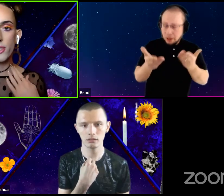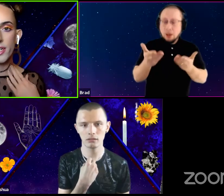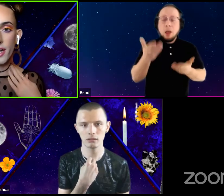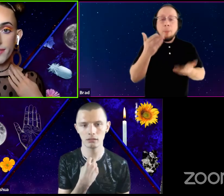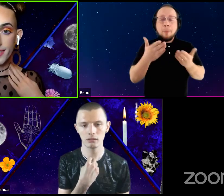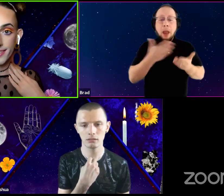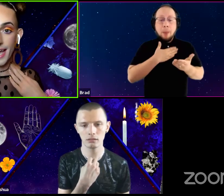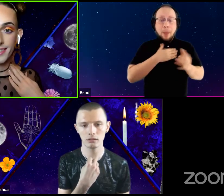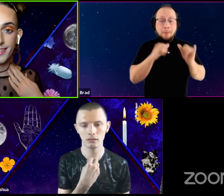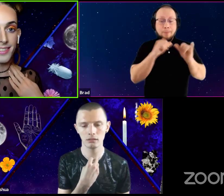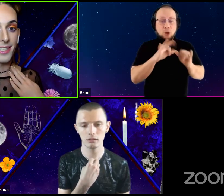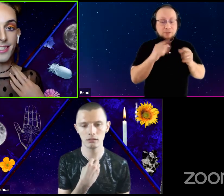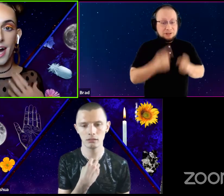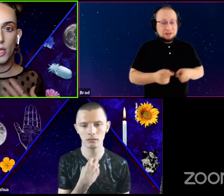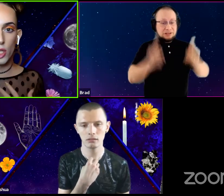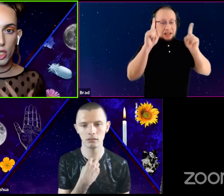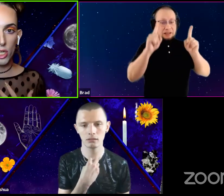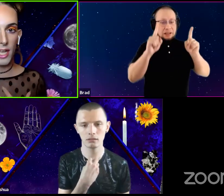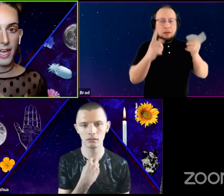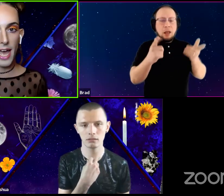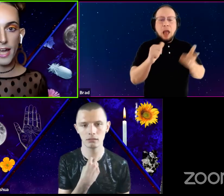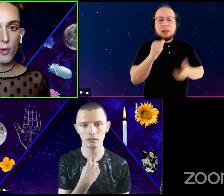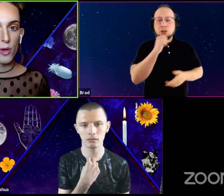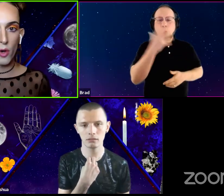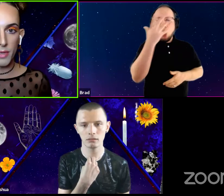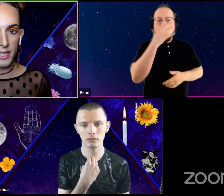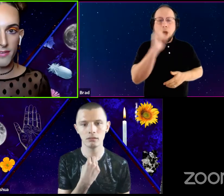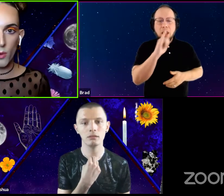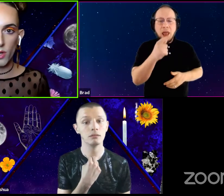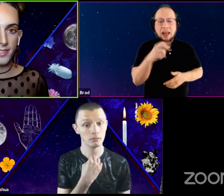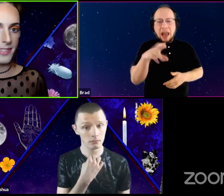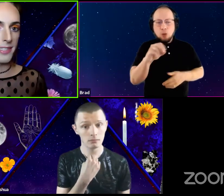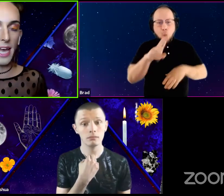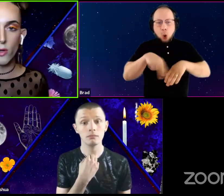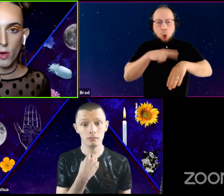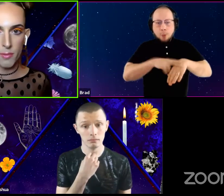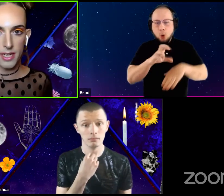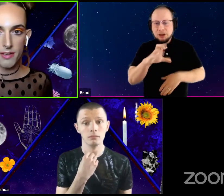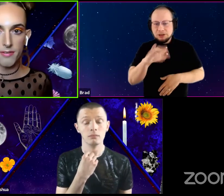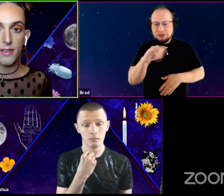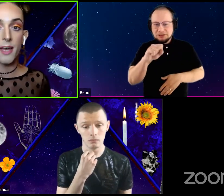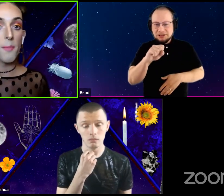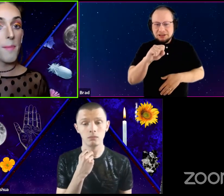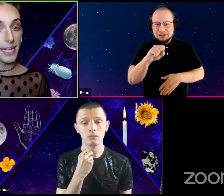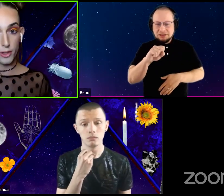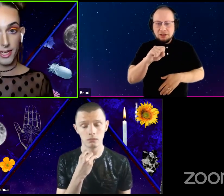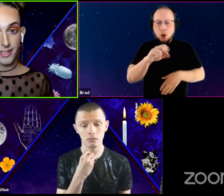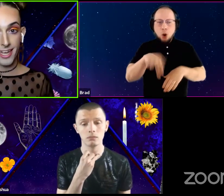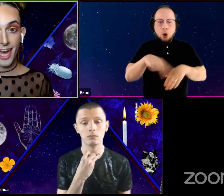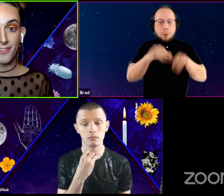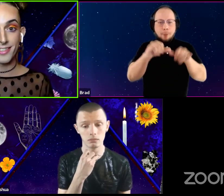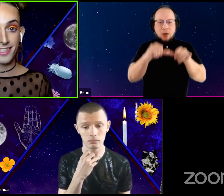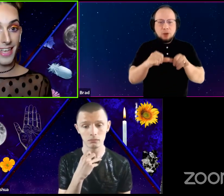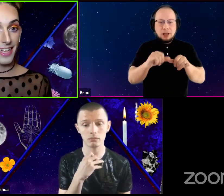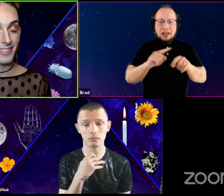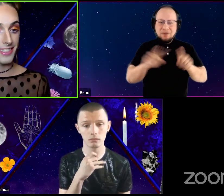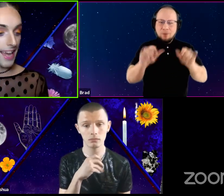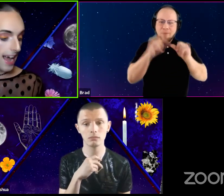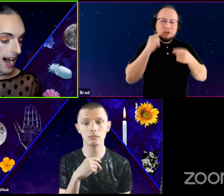of success does not look like a heteronormative or cis-heteronormative metric of success.